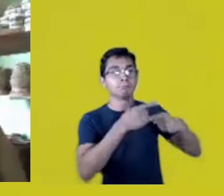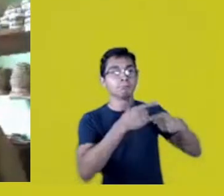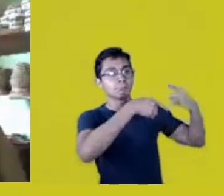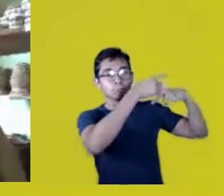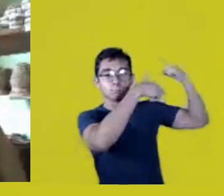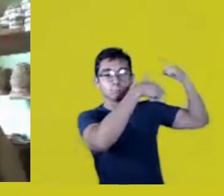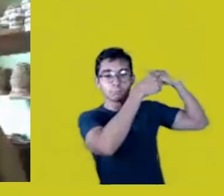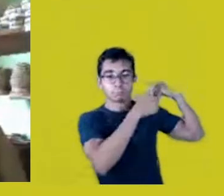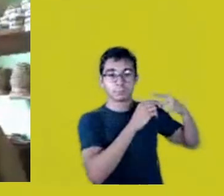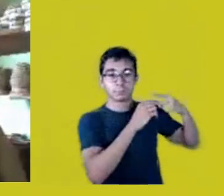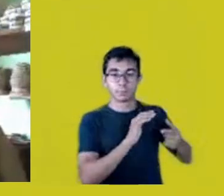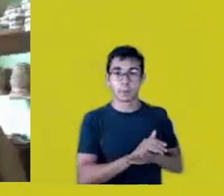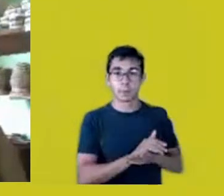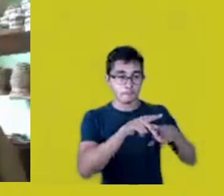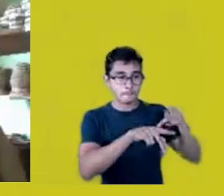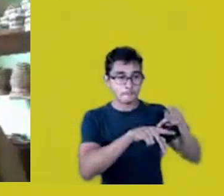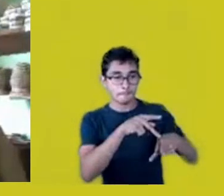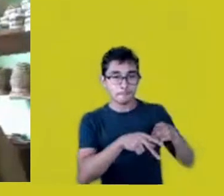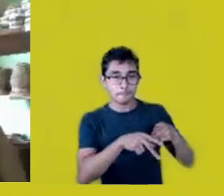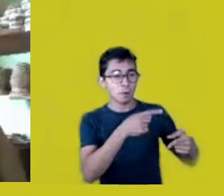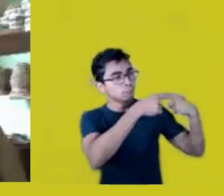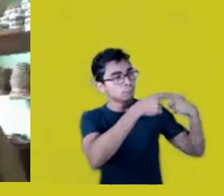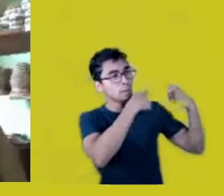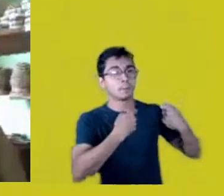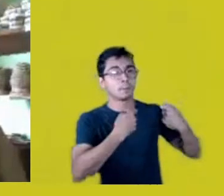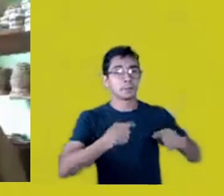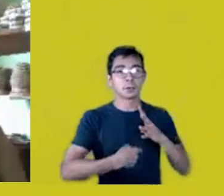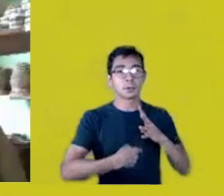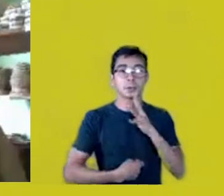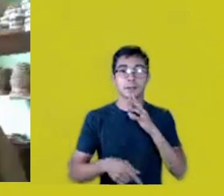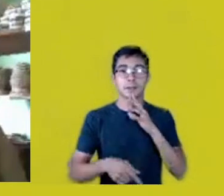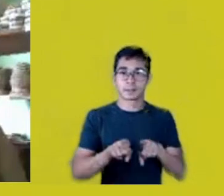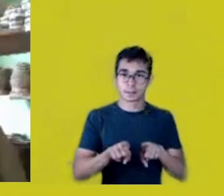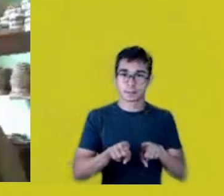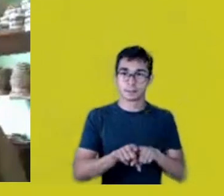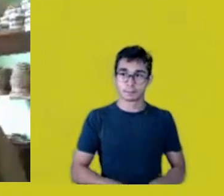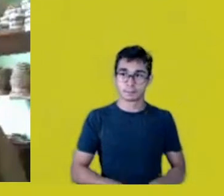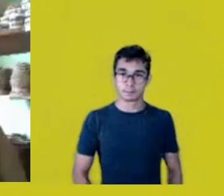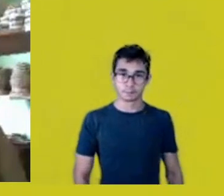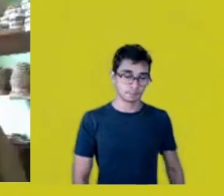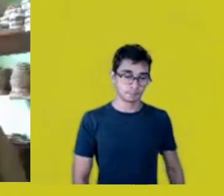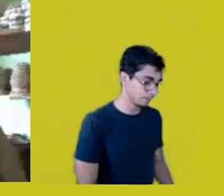where it was created. For instance, the Baniwa pepper seasoning